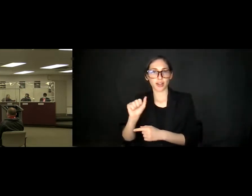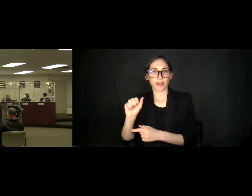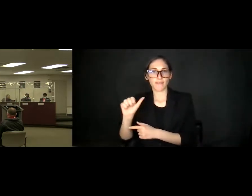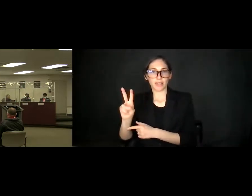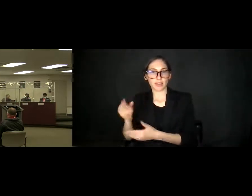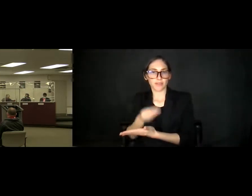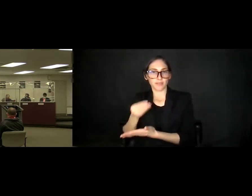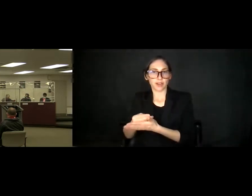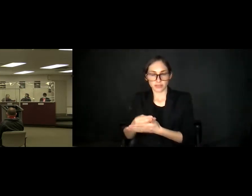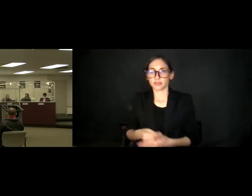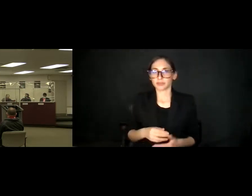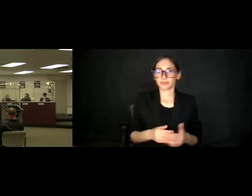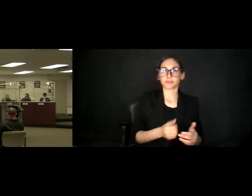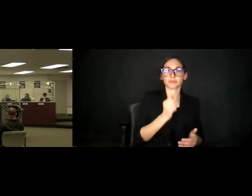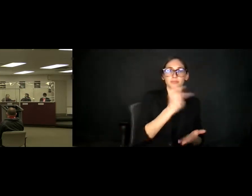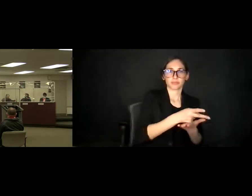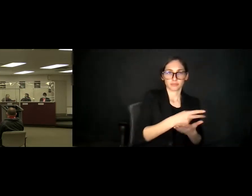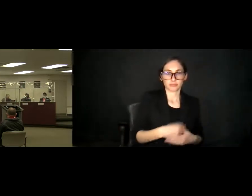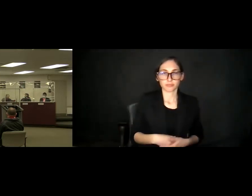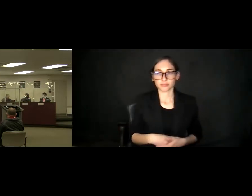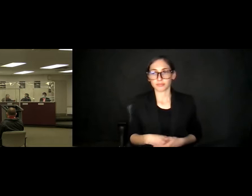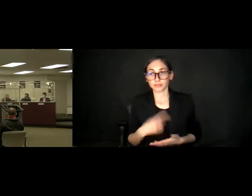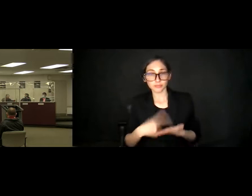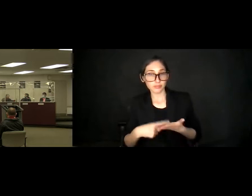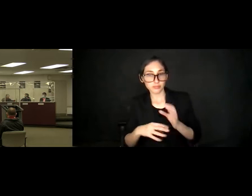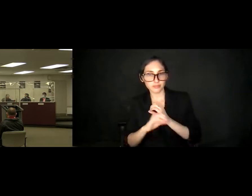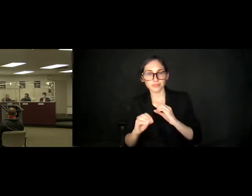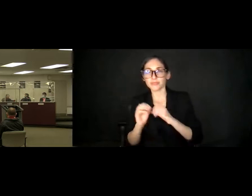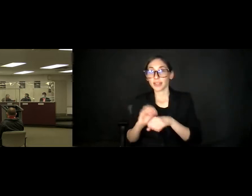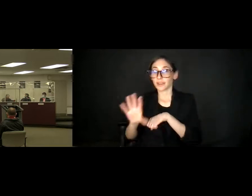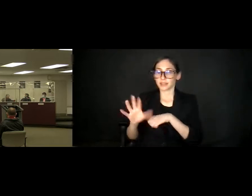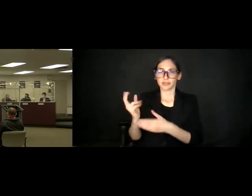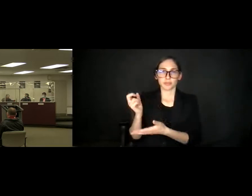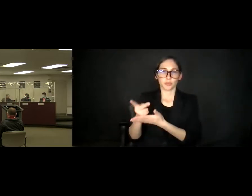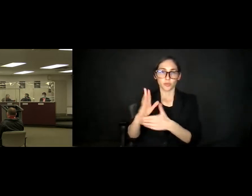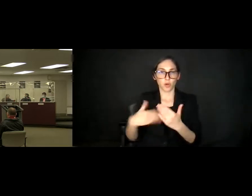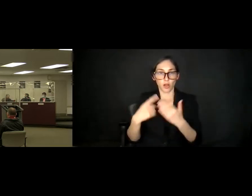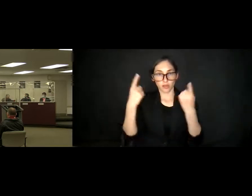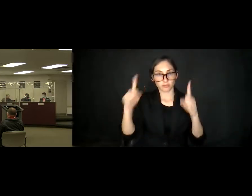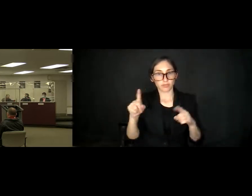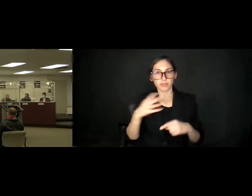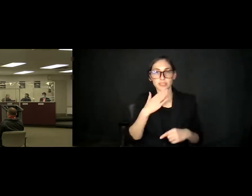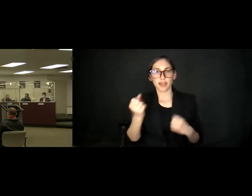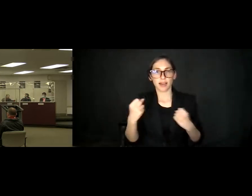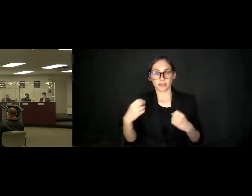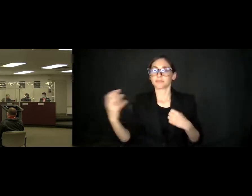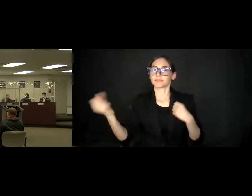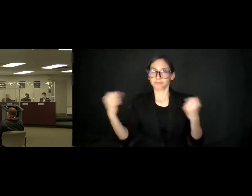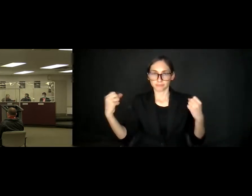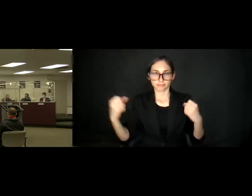Second. Discussion? Advice? Approve. All those in favor, please say aye. Aye. Oppose? Passes with five yes